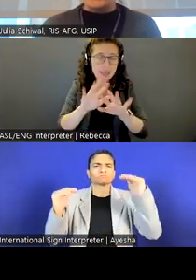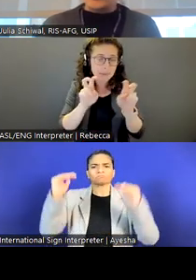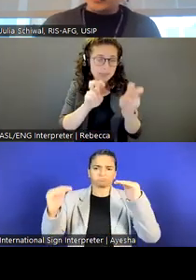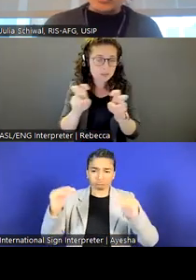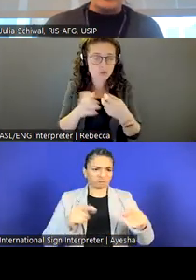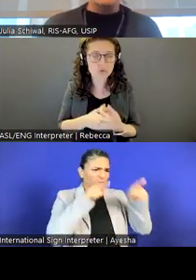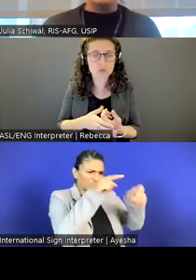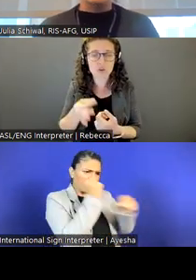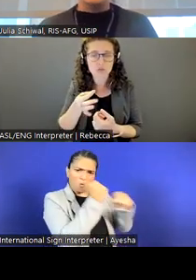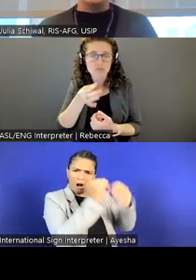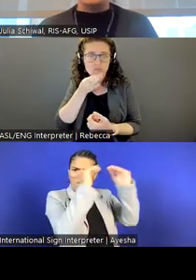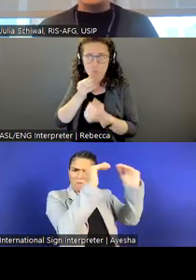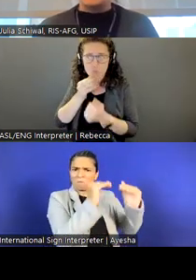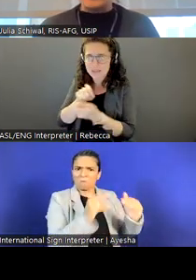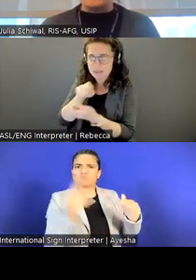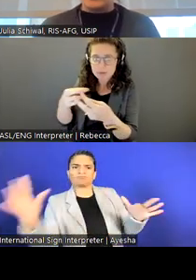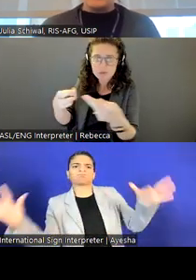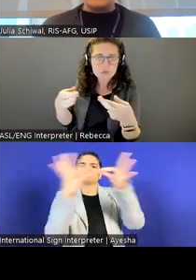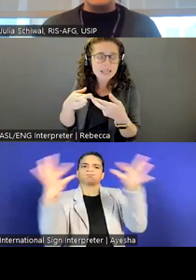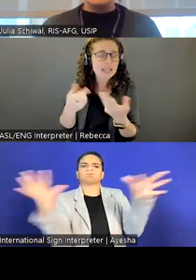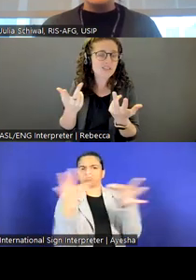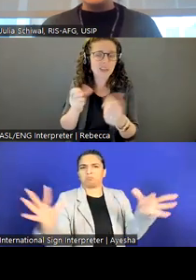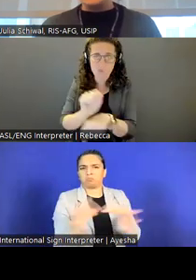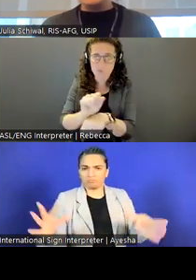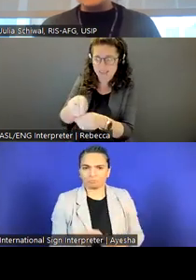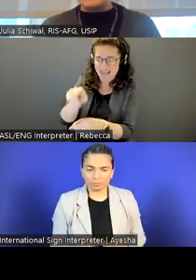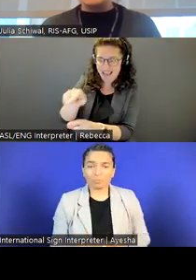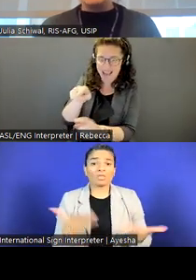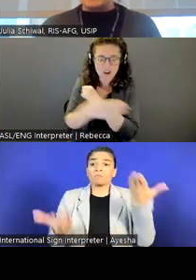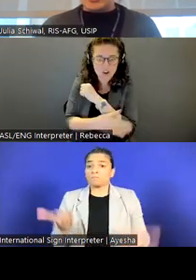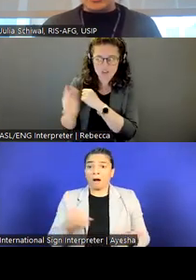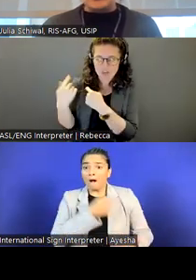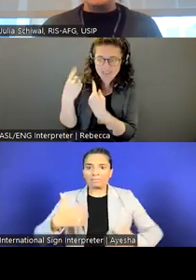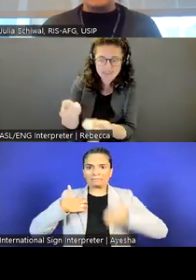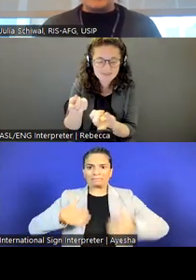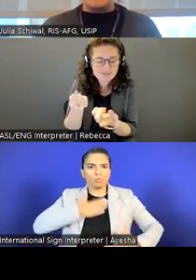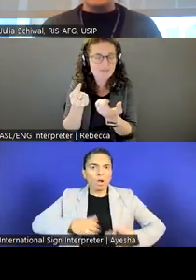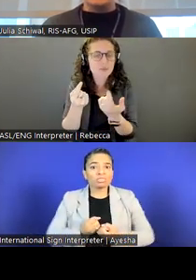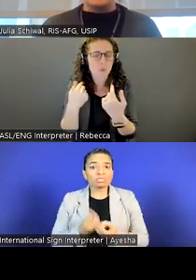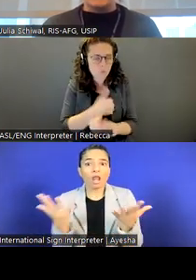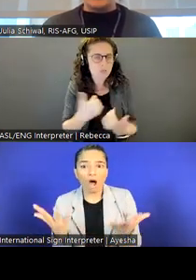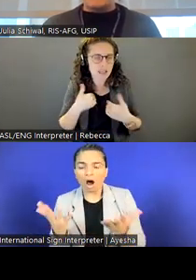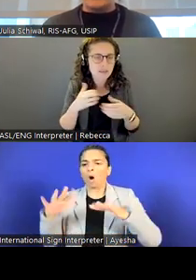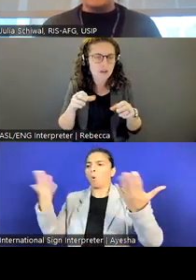expertise or on the ground experience, USIP has opportunities to support our efforts.